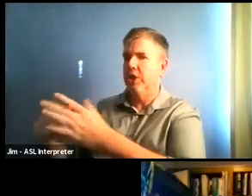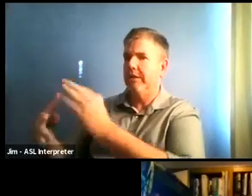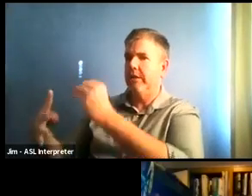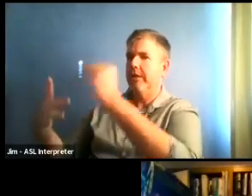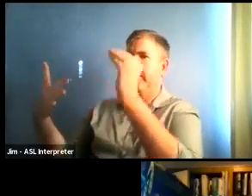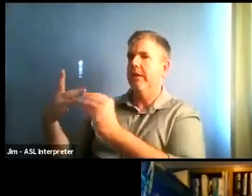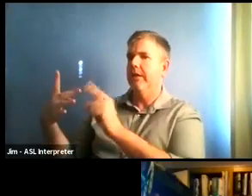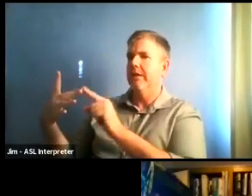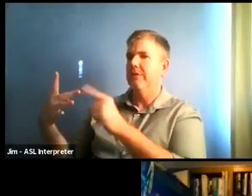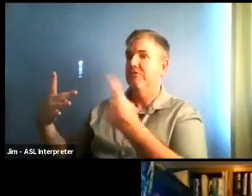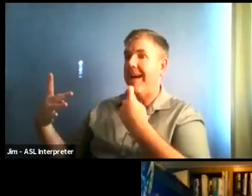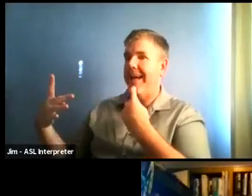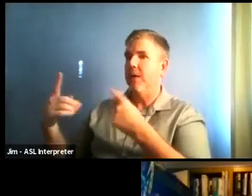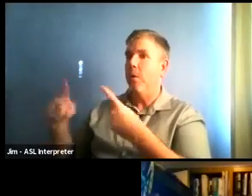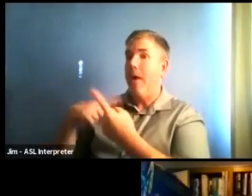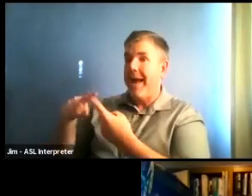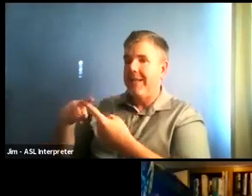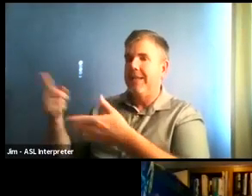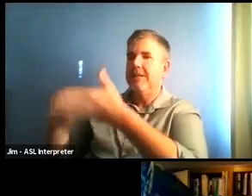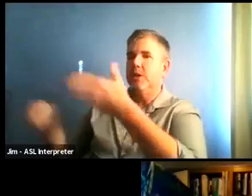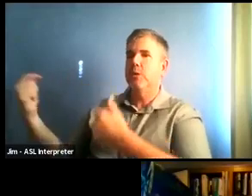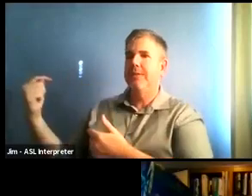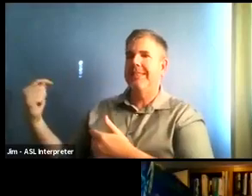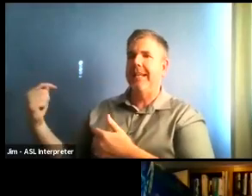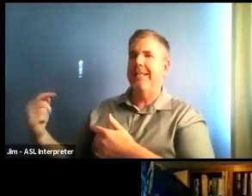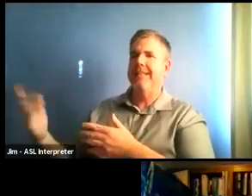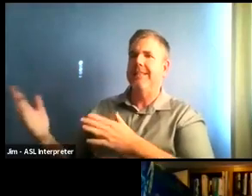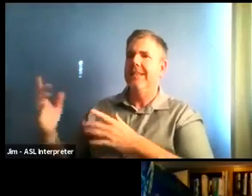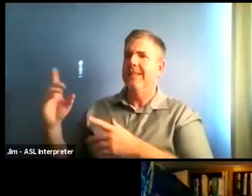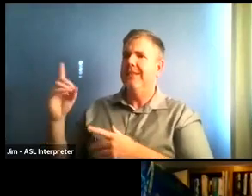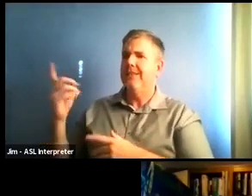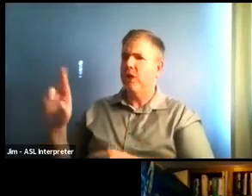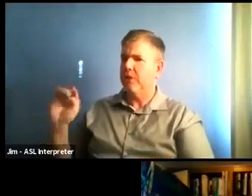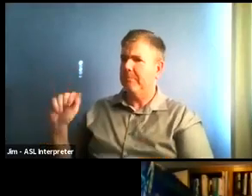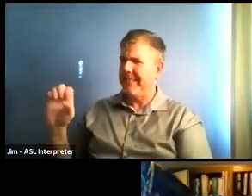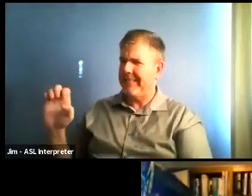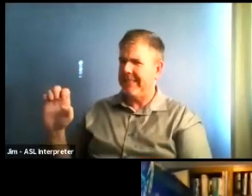to me next Tuesday or this Tuesday? This coming Tuesday? Yeah, I don't know.